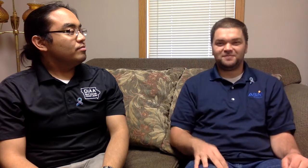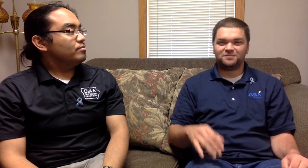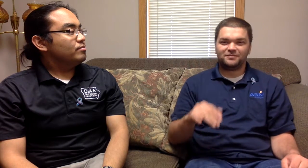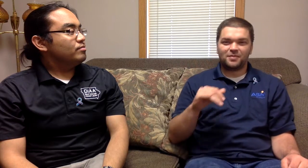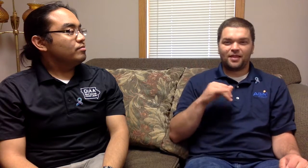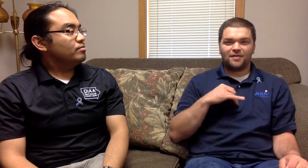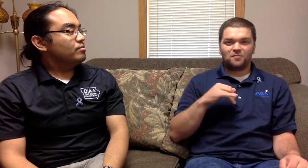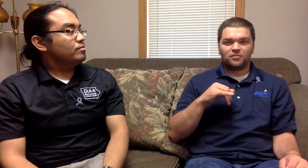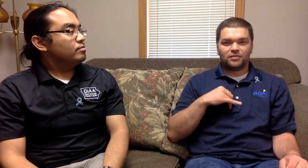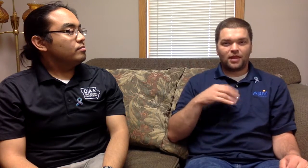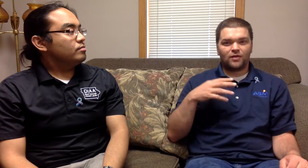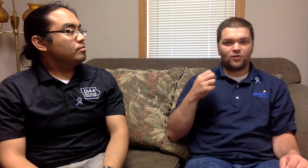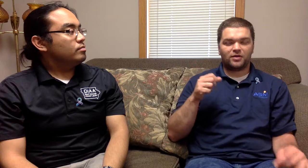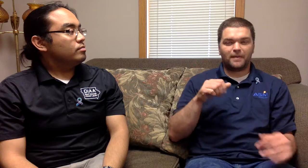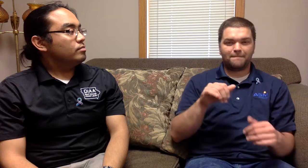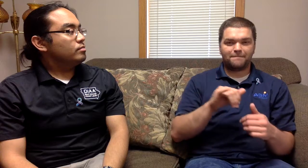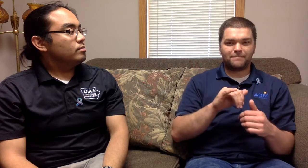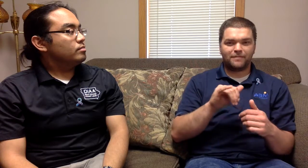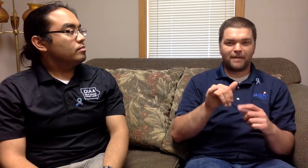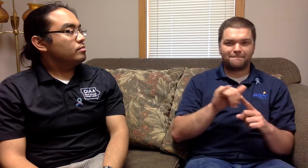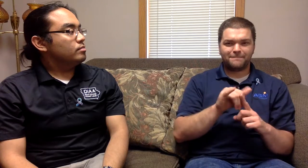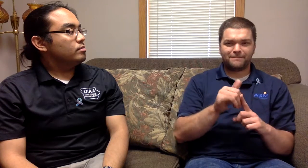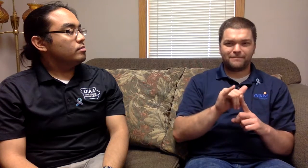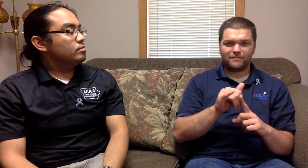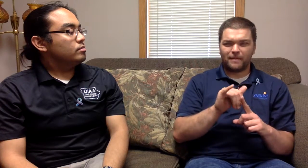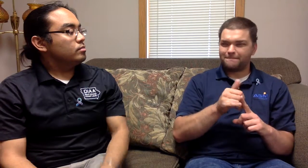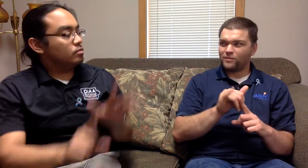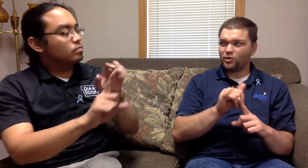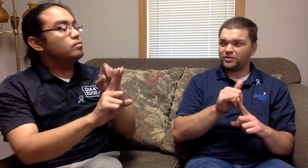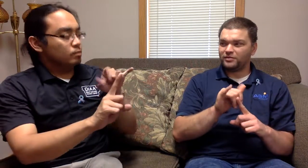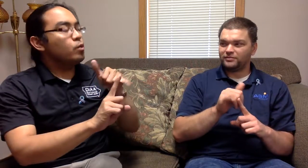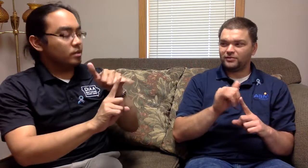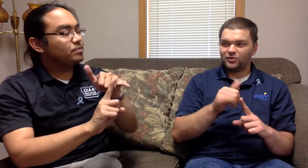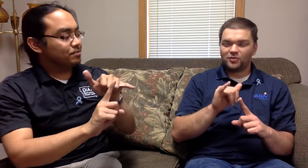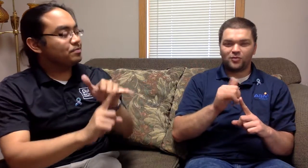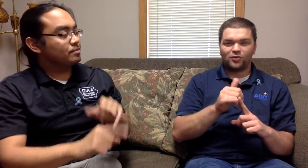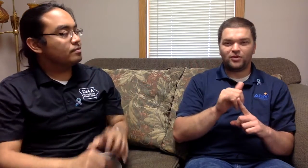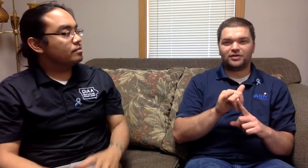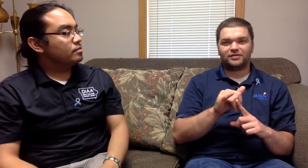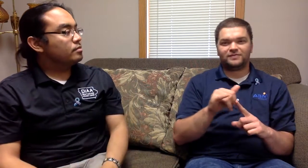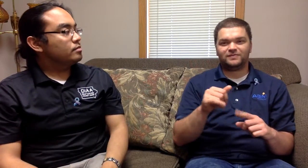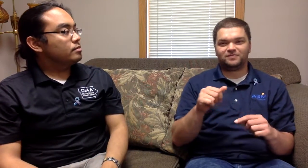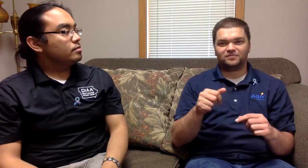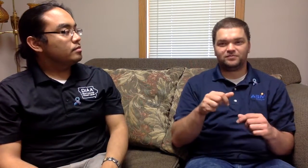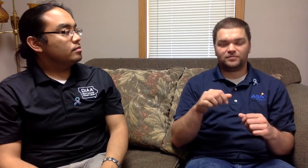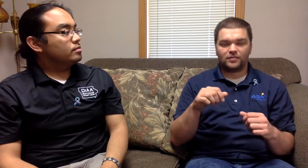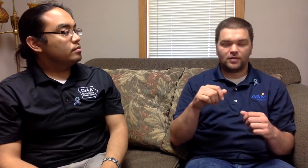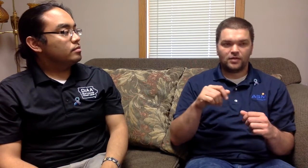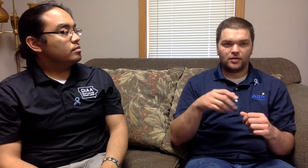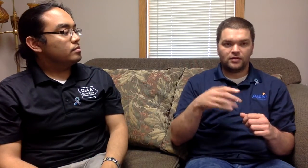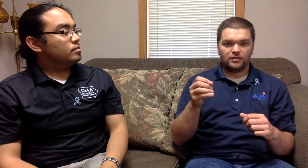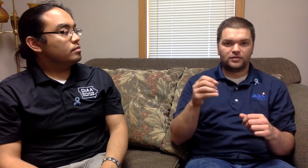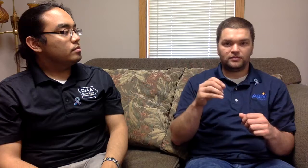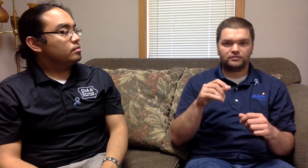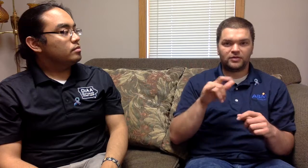I was bullied in school when growing up